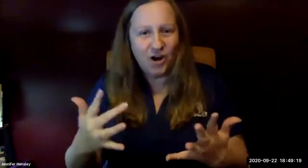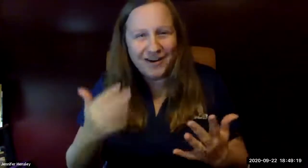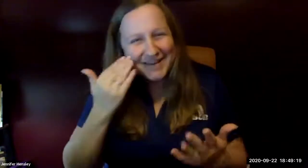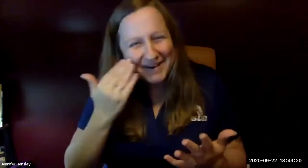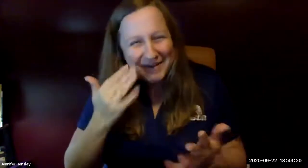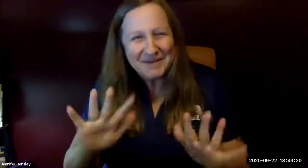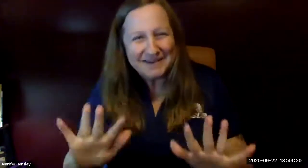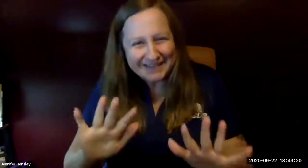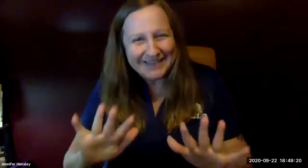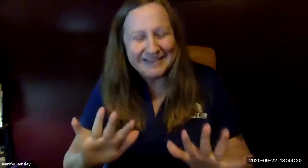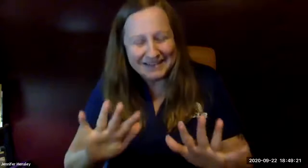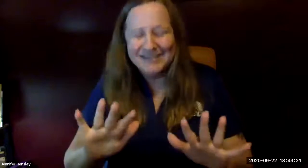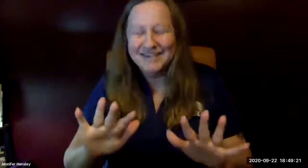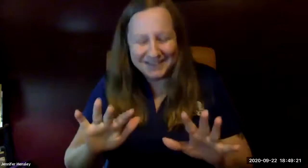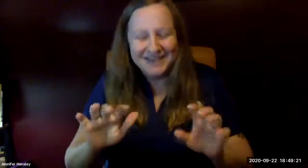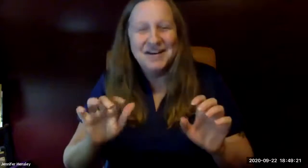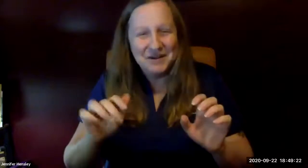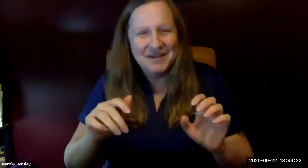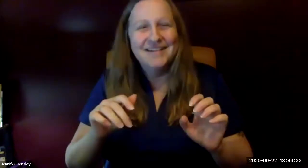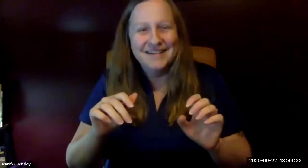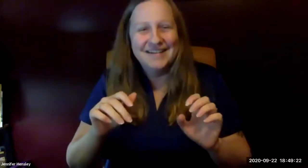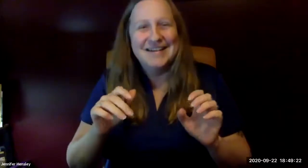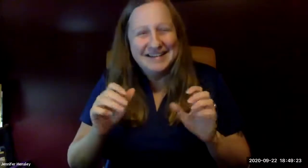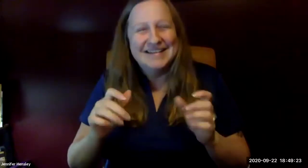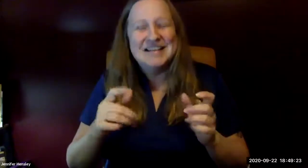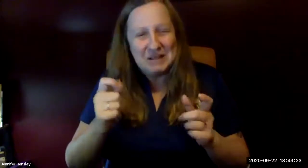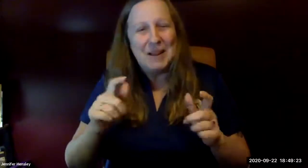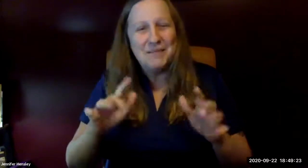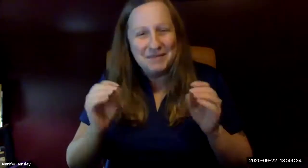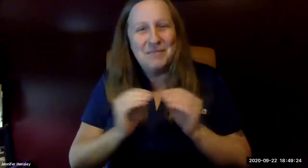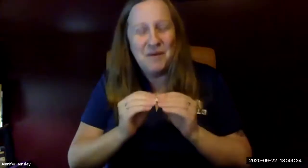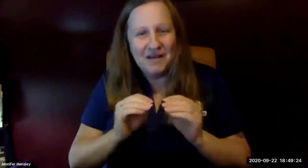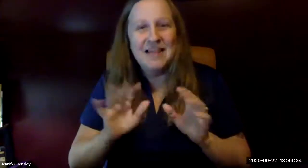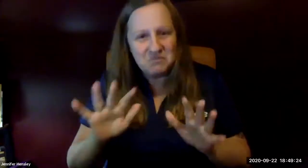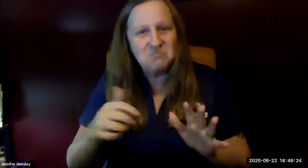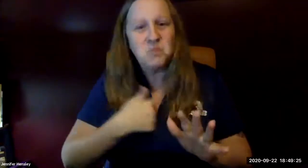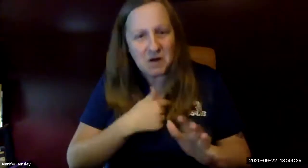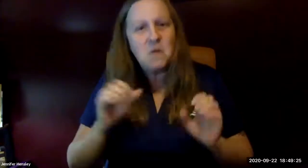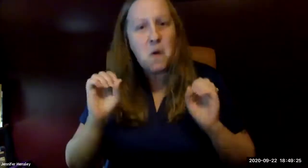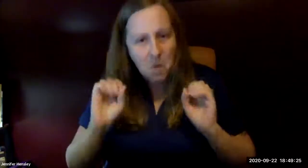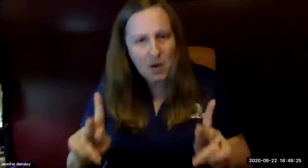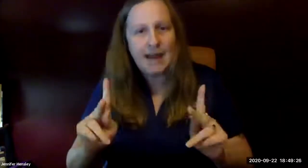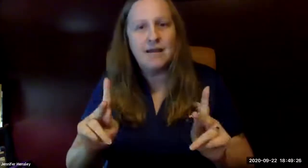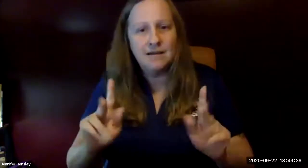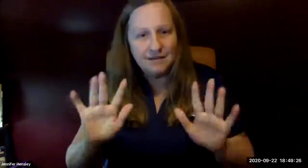you know hair on fire sort of thing